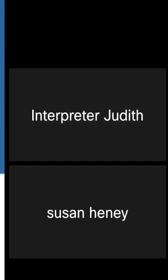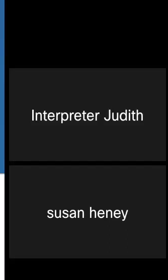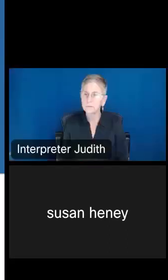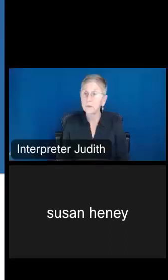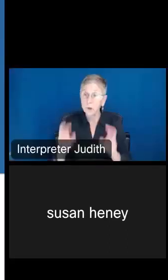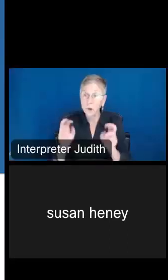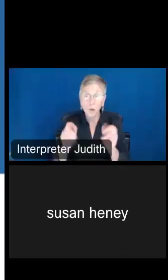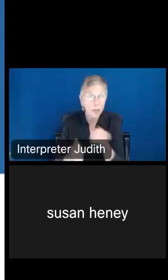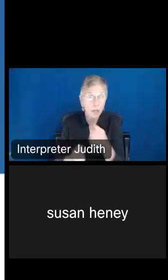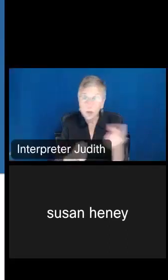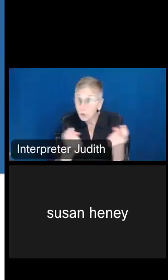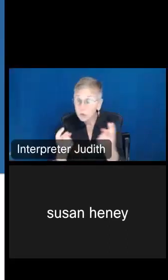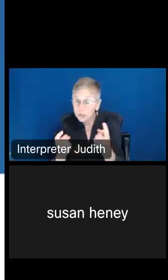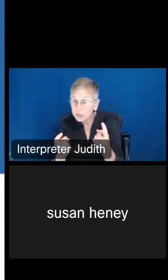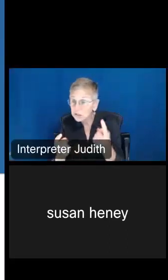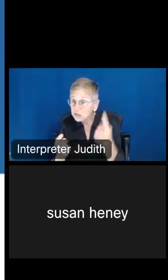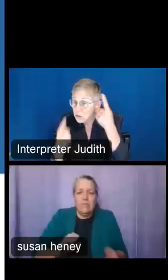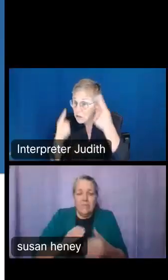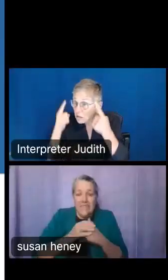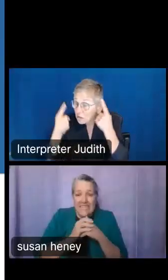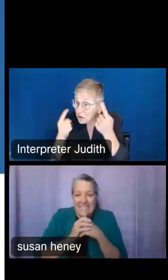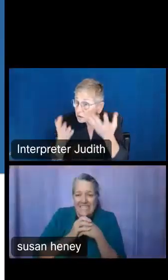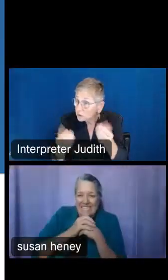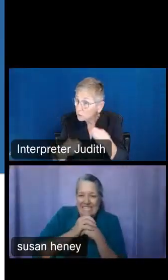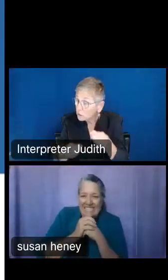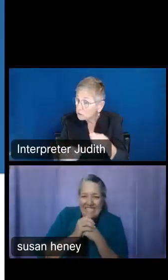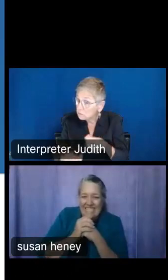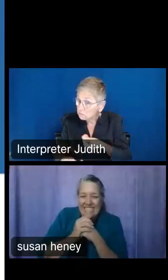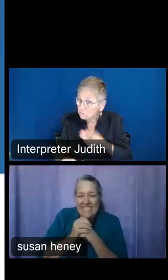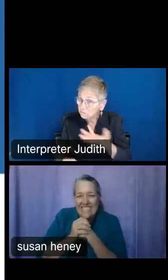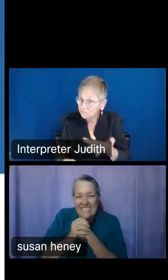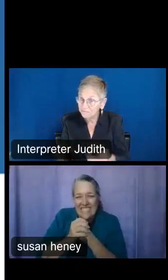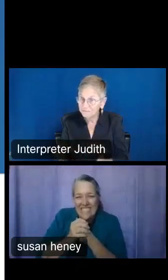or thoughts in the chat that you guys would like to share?